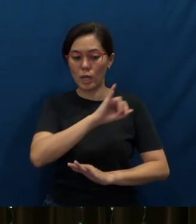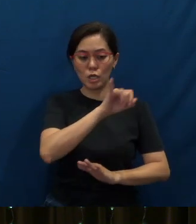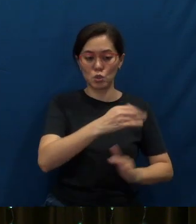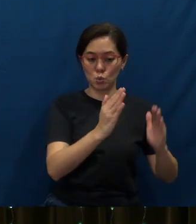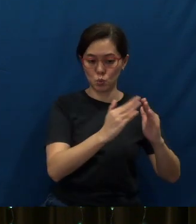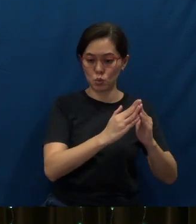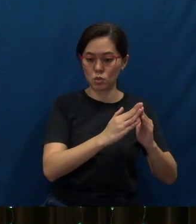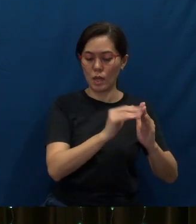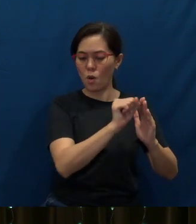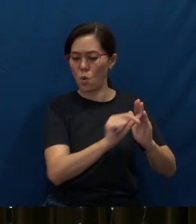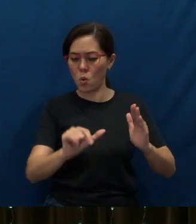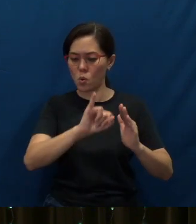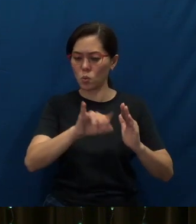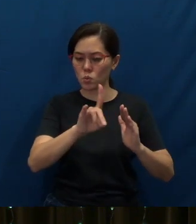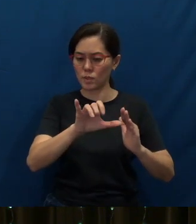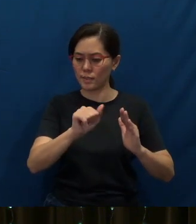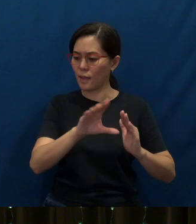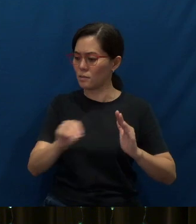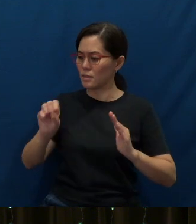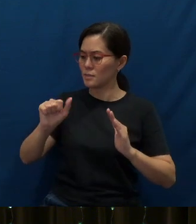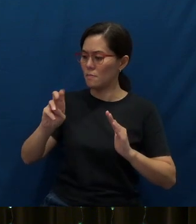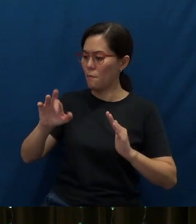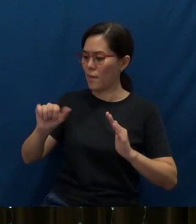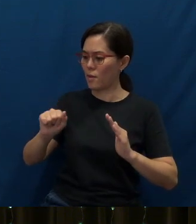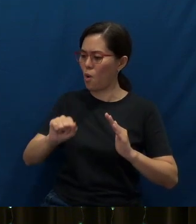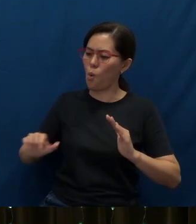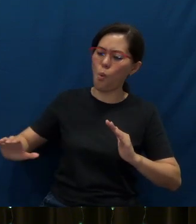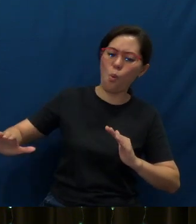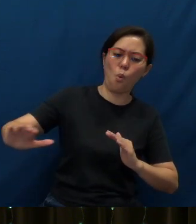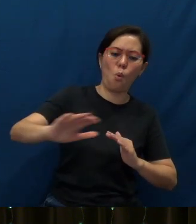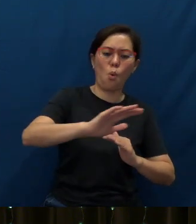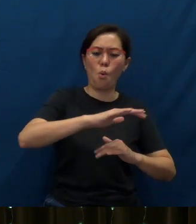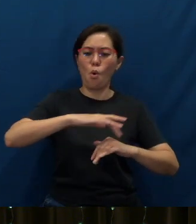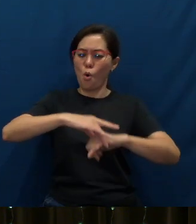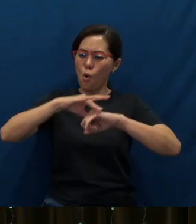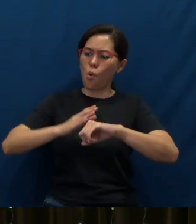and in all Judea and Samaria, and to the ends of the earth.”